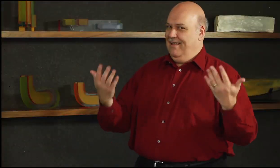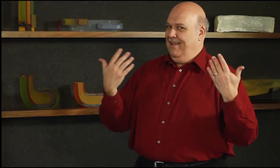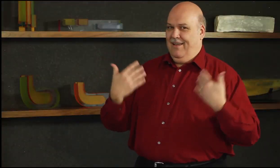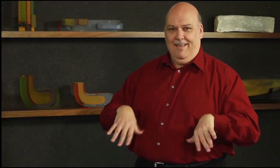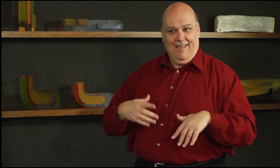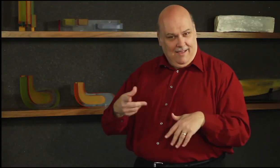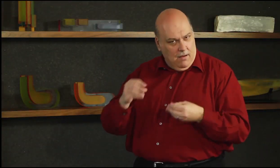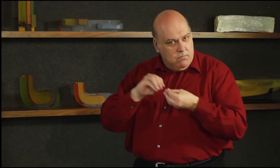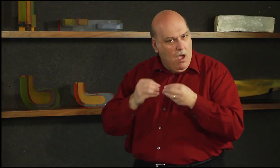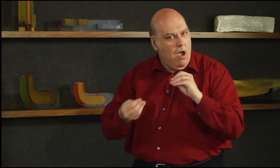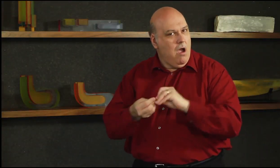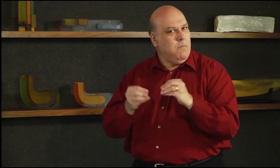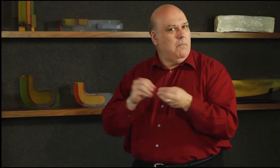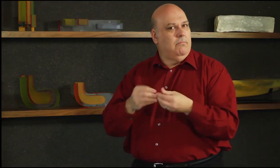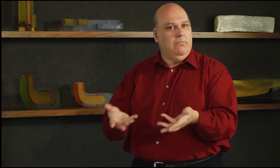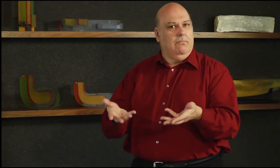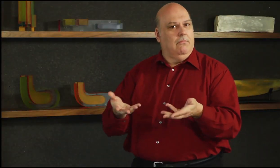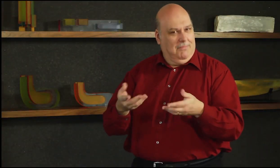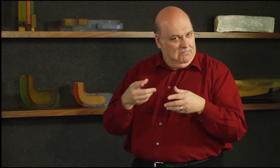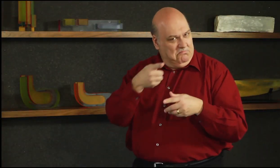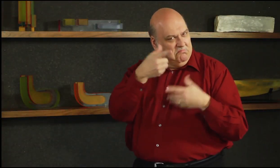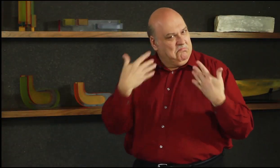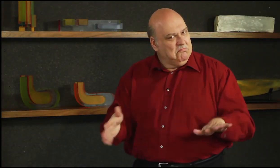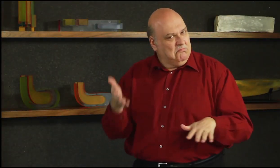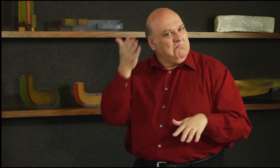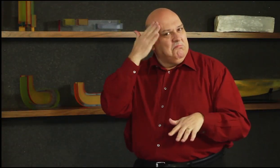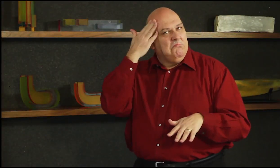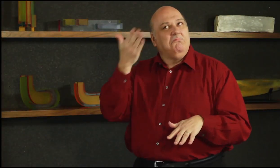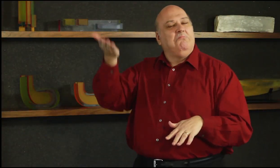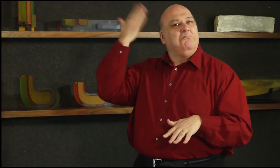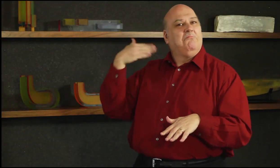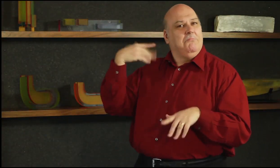Have you experienced this and how do you